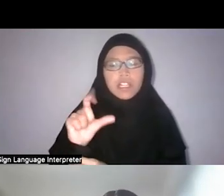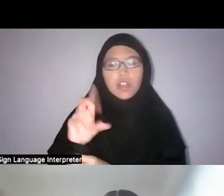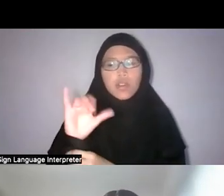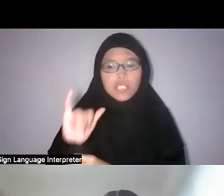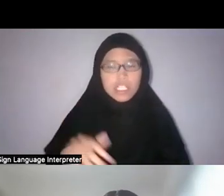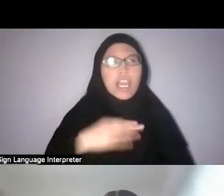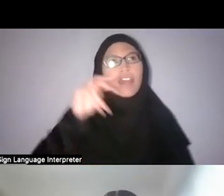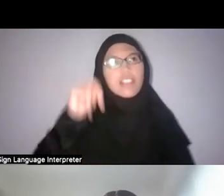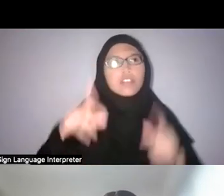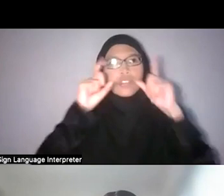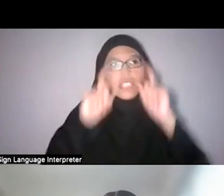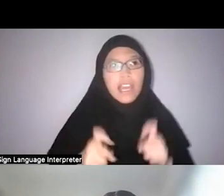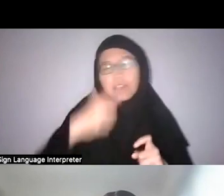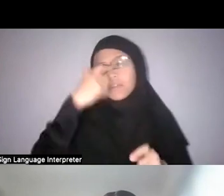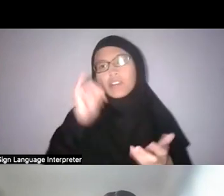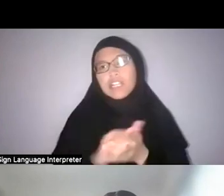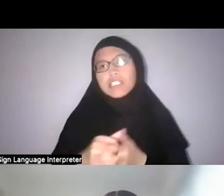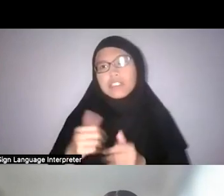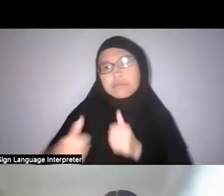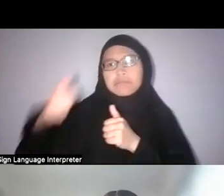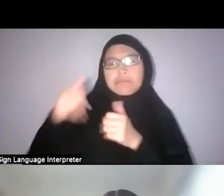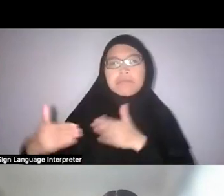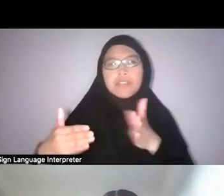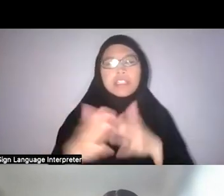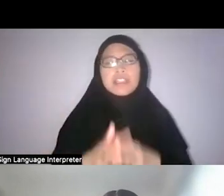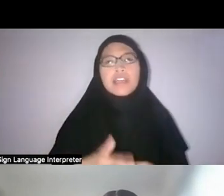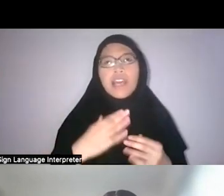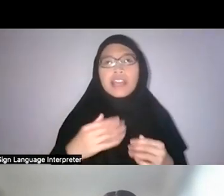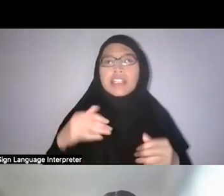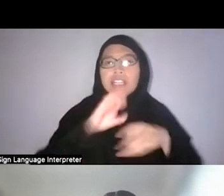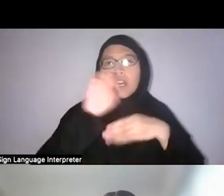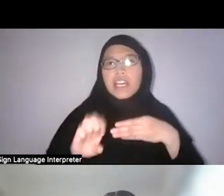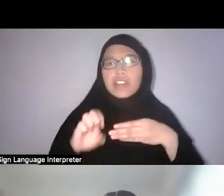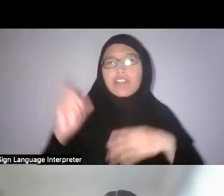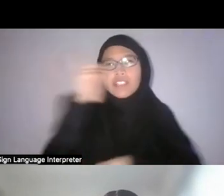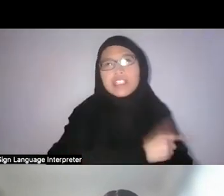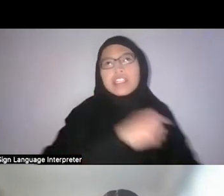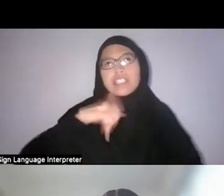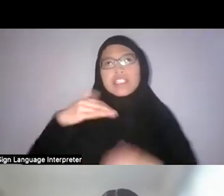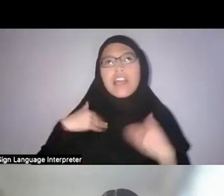and at the end of the day there was still a hierarchy between the tested, scientific—